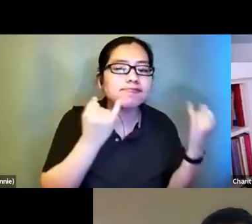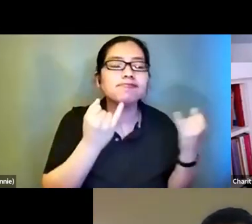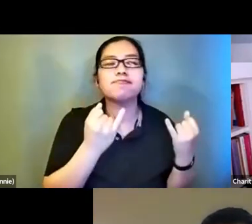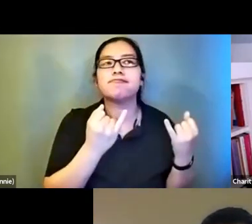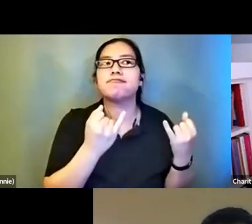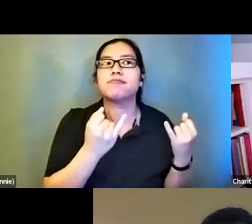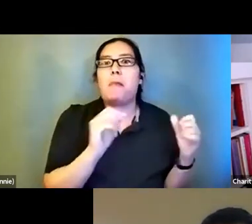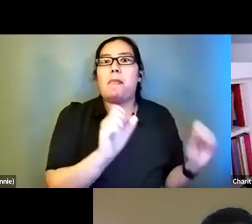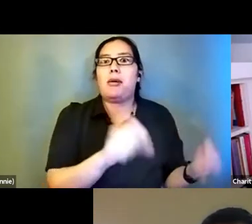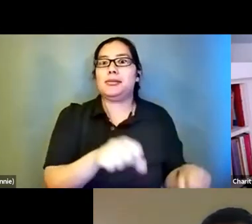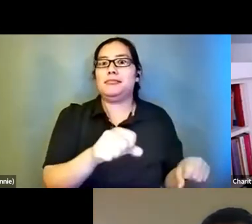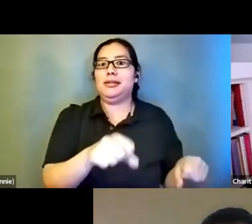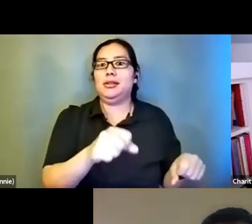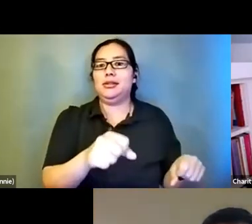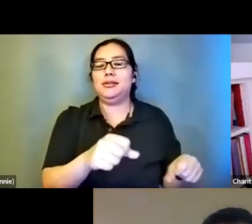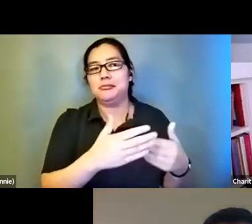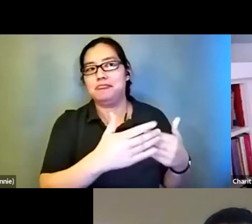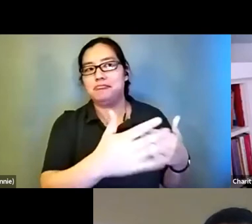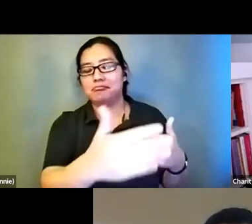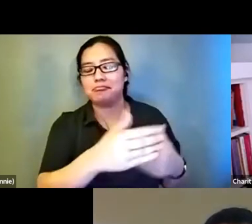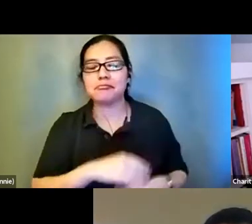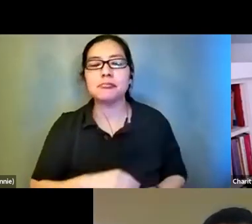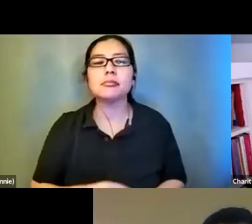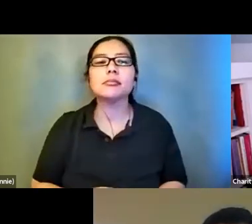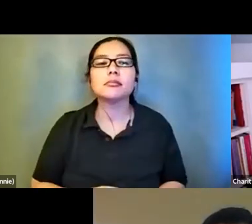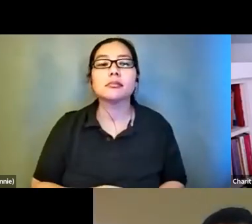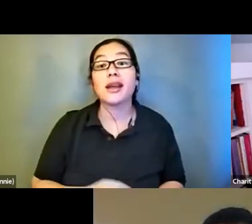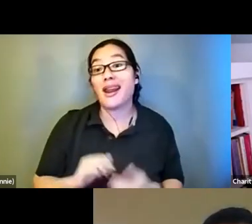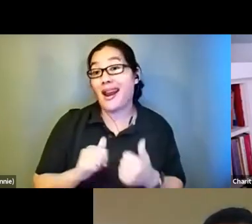there and how comics could be made more